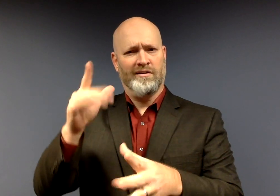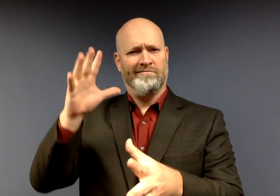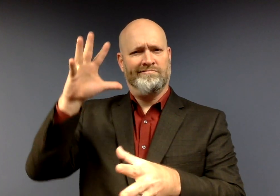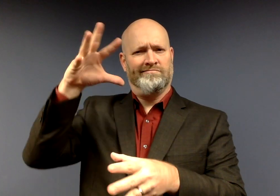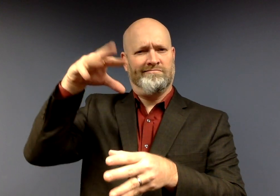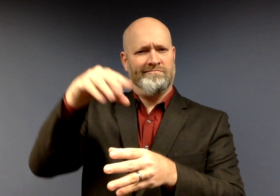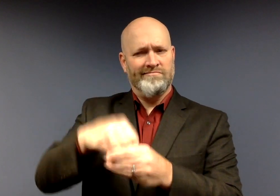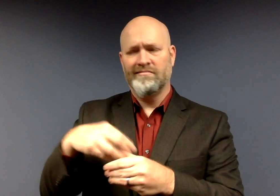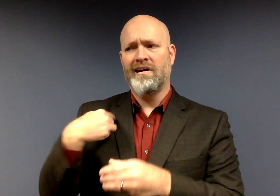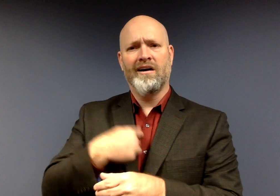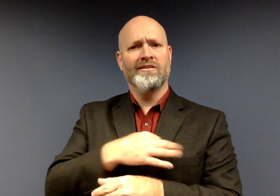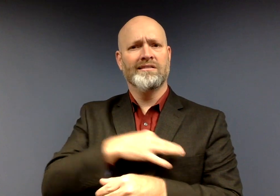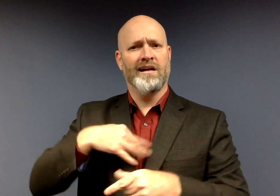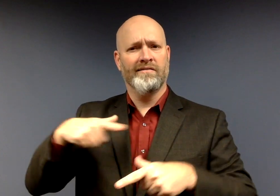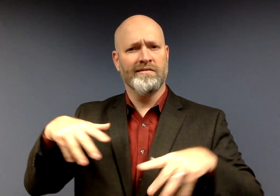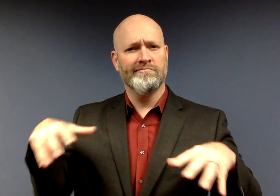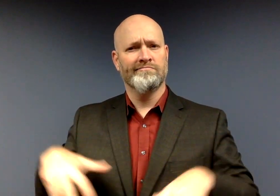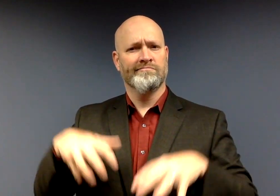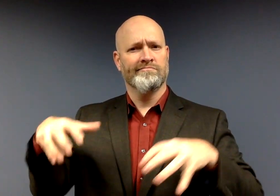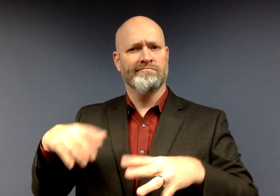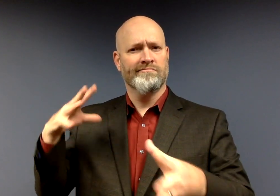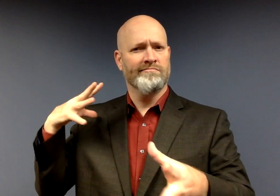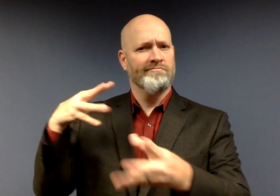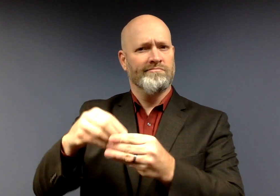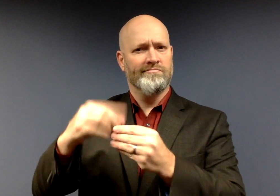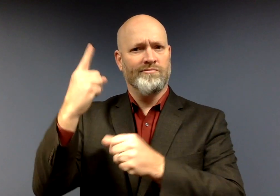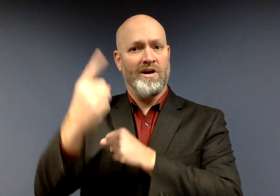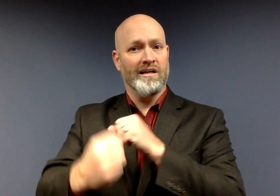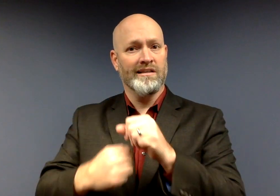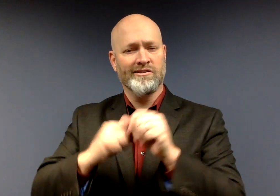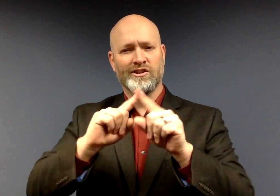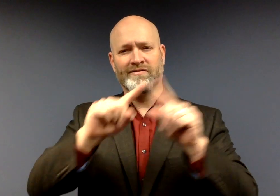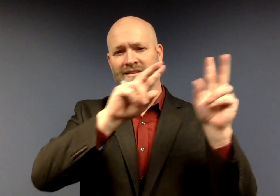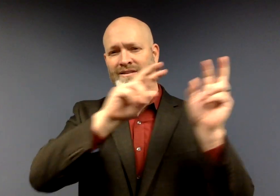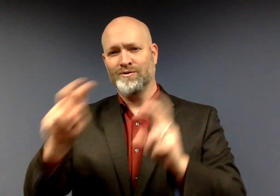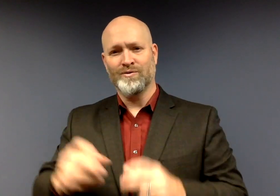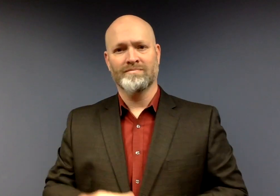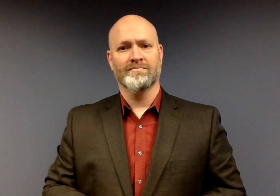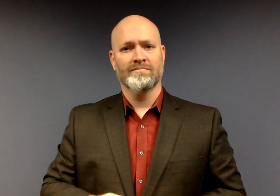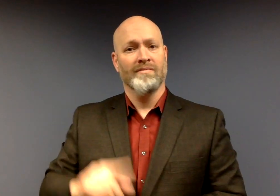The report covers what our office has done in the past year on different issues.